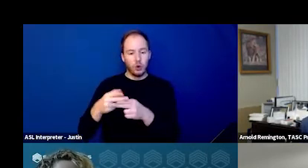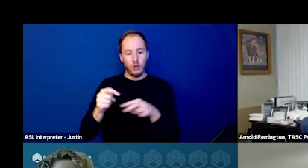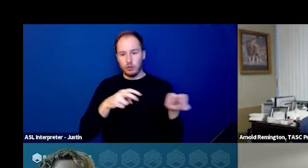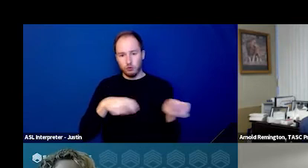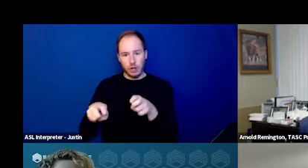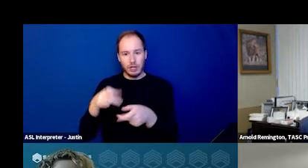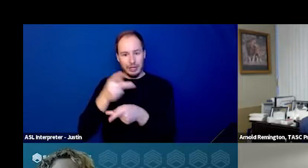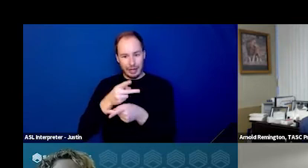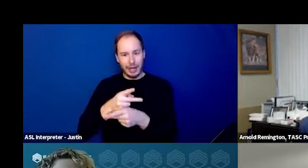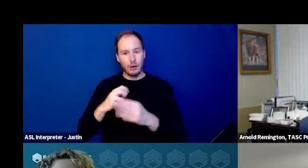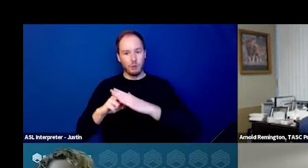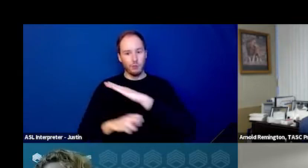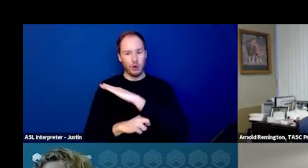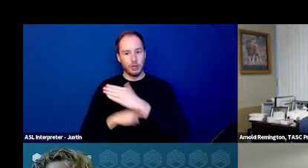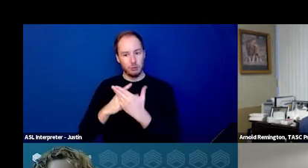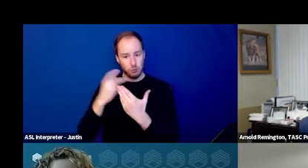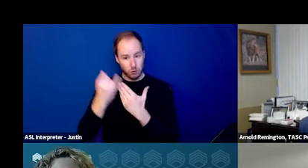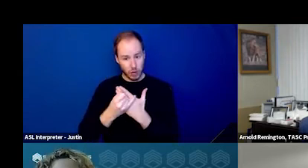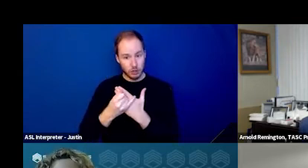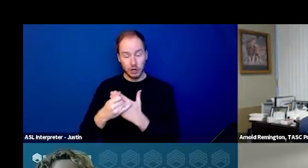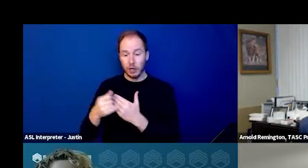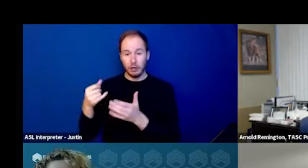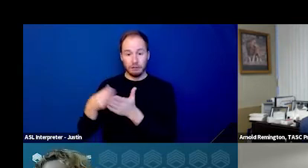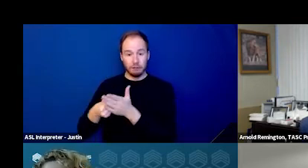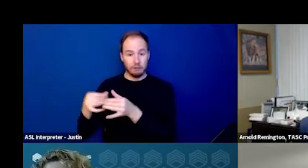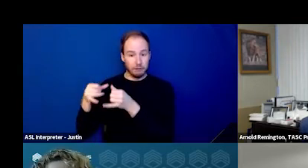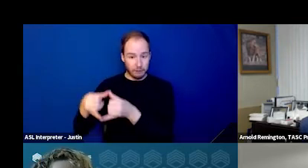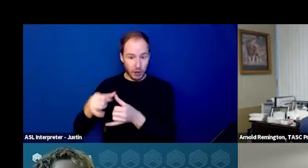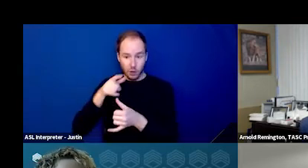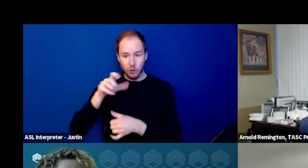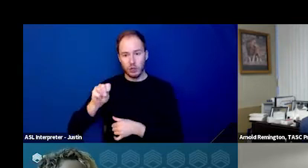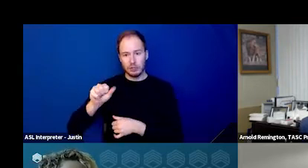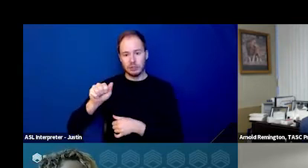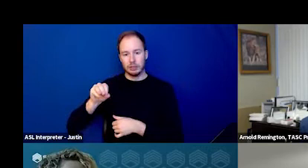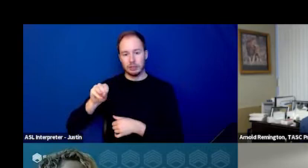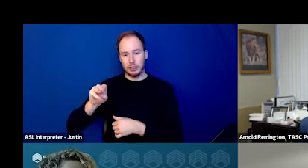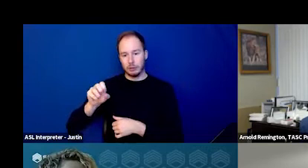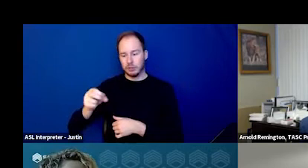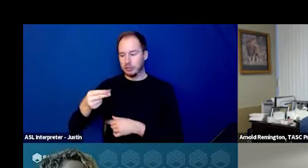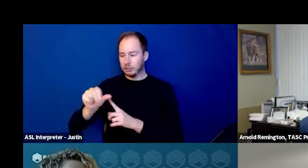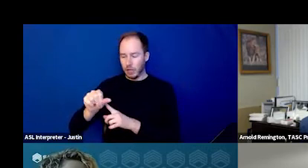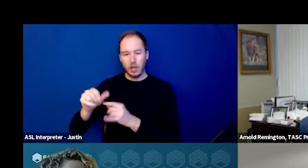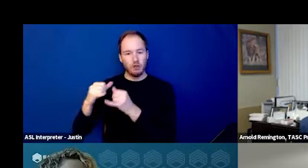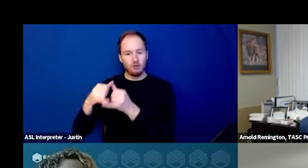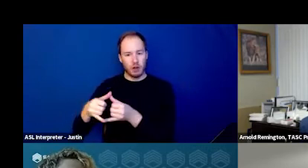which is currently being funded through a SAMHSA CMHC grant, which we're so very grateful for that.